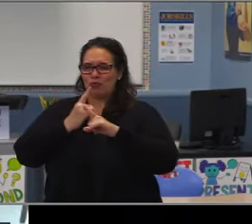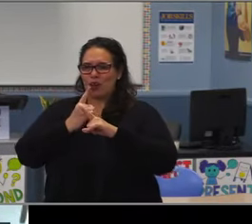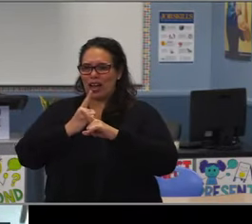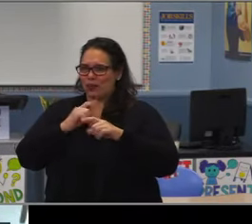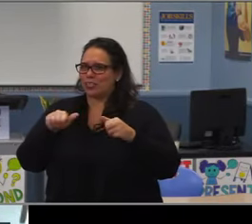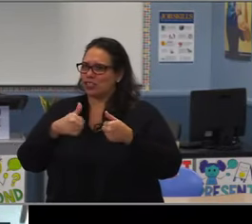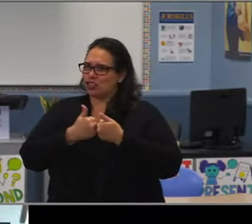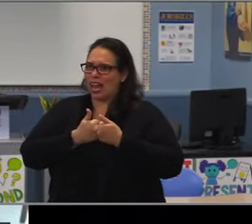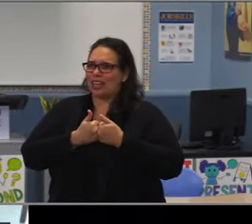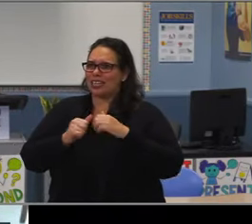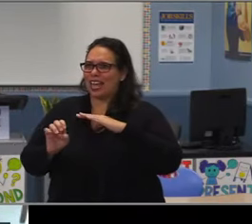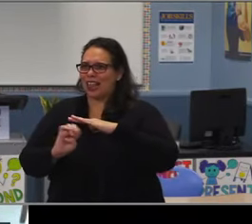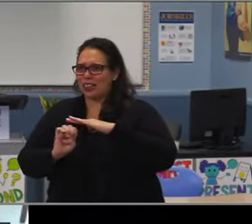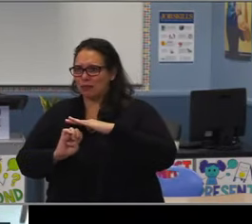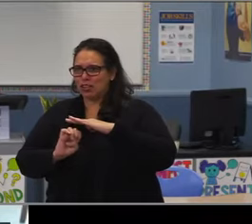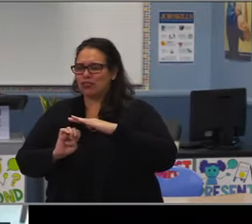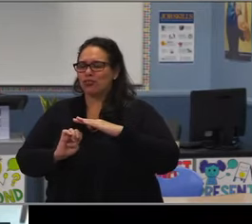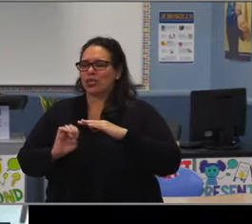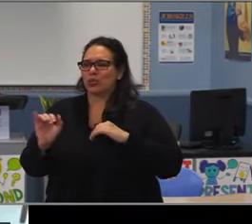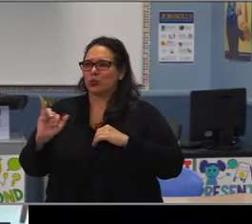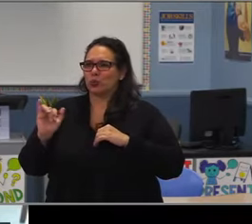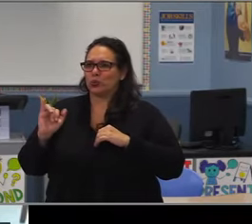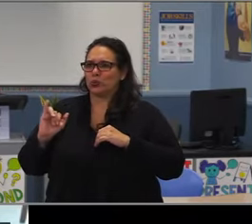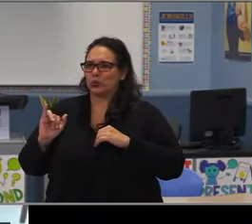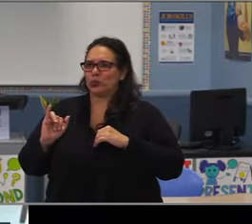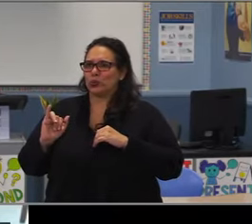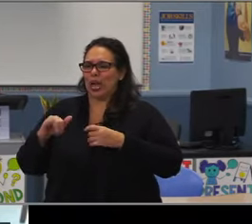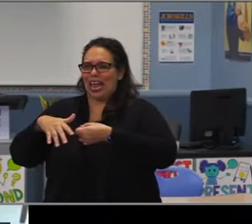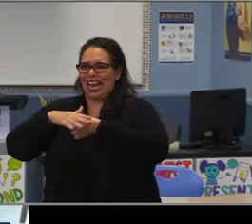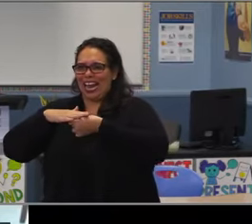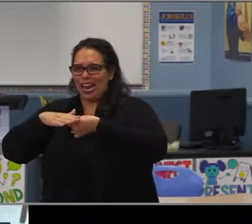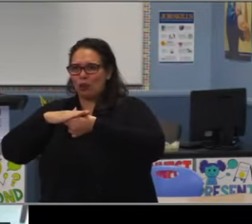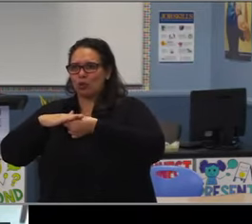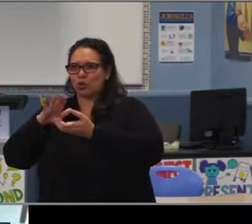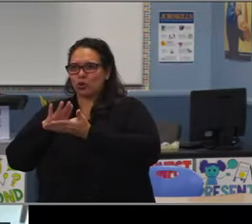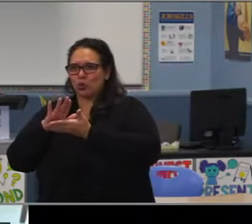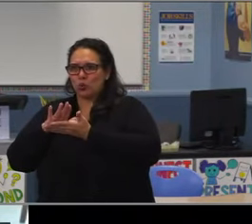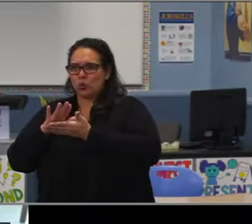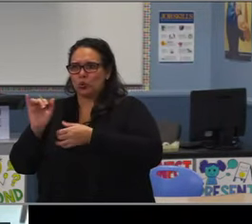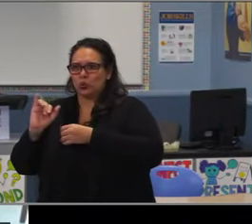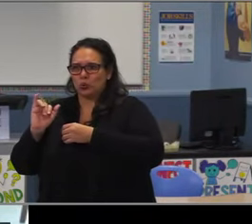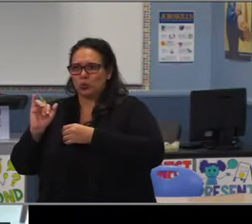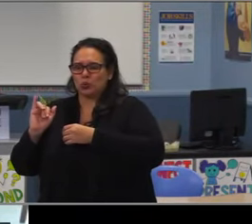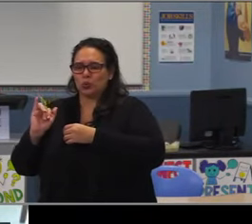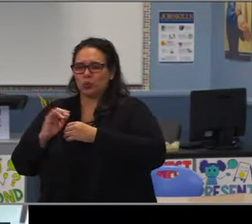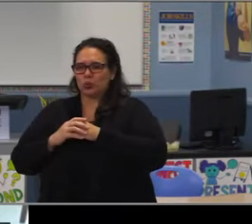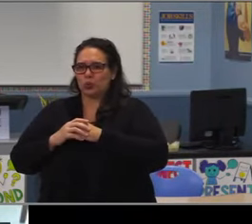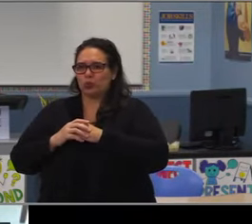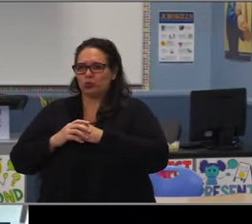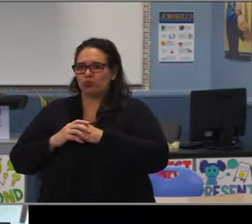that we do have some students that would prefer a smaller middle school option. We know that we have students